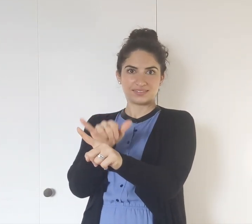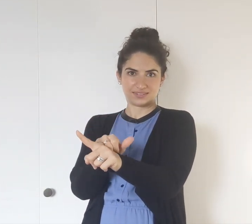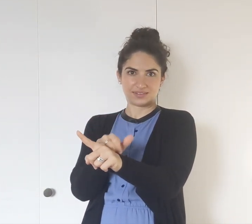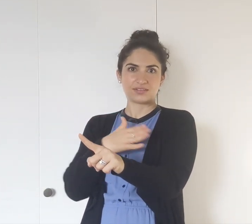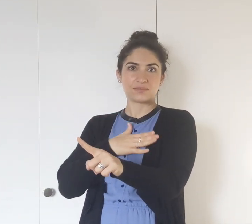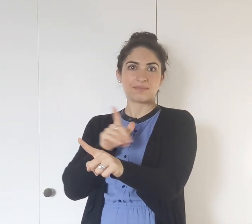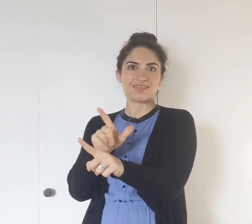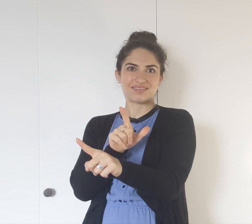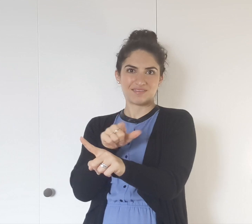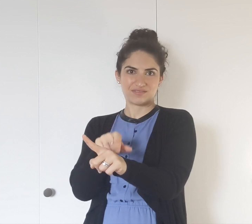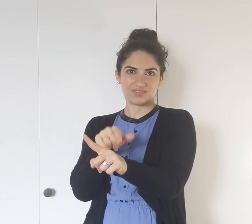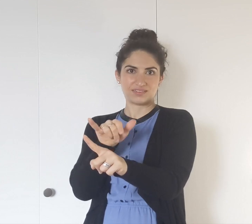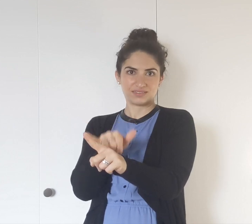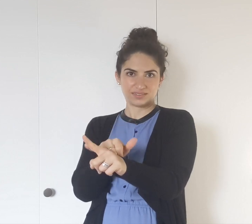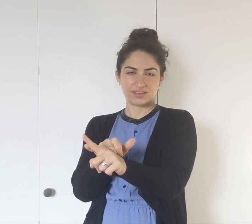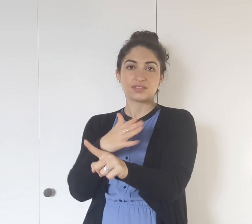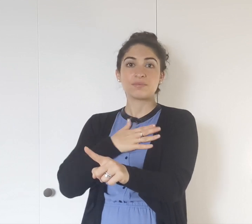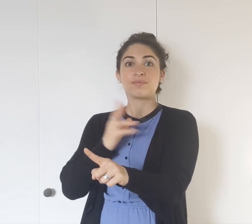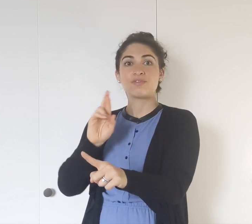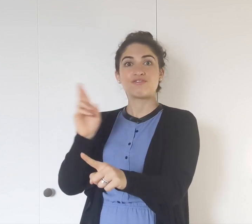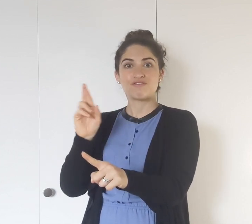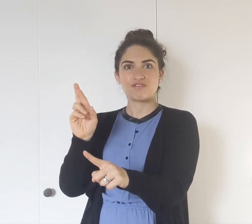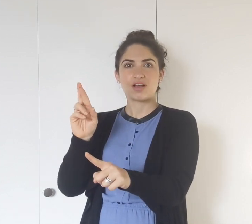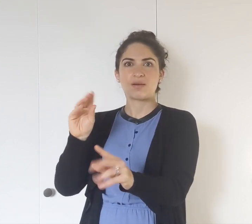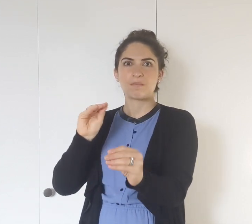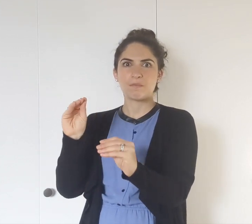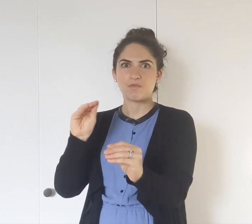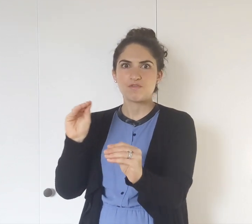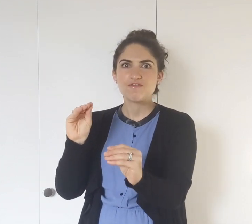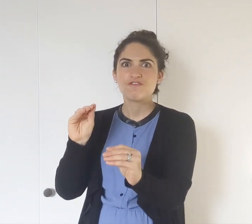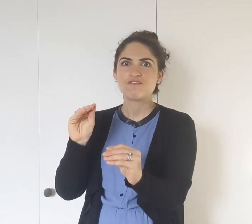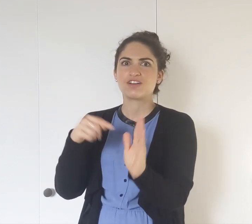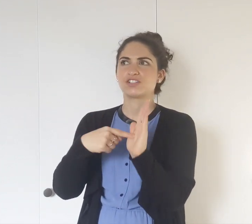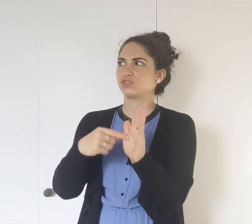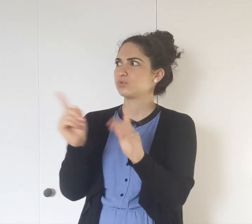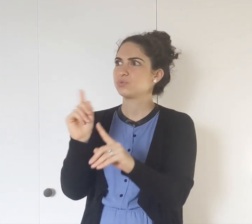My left hand stays; my right hand is the movement